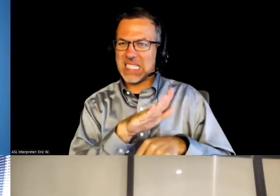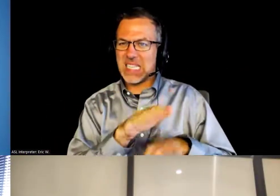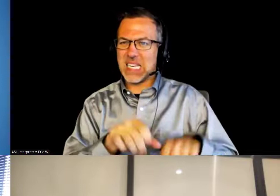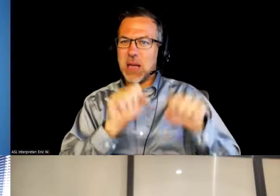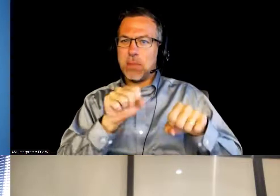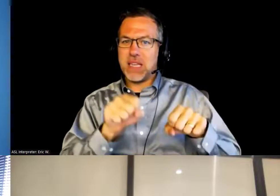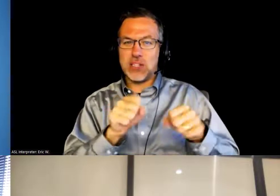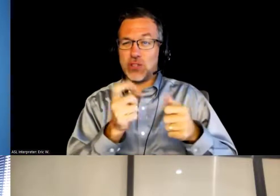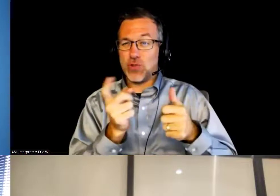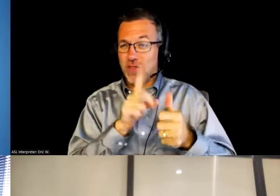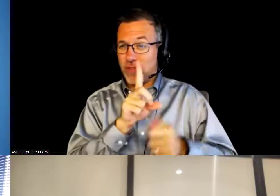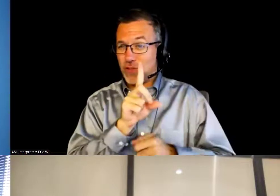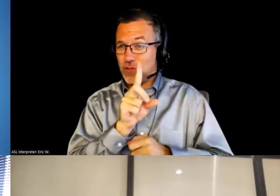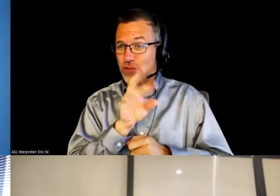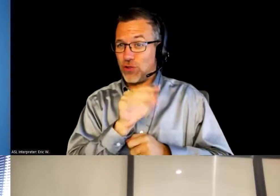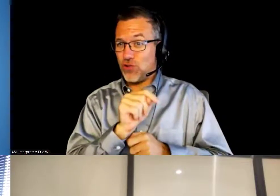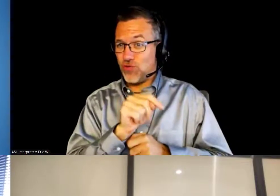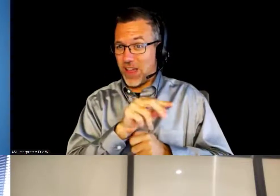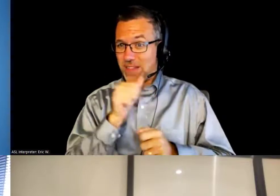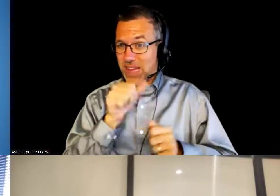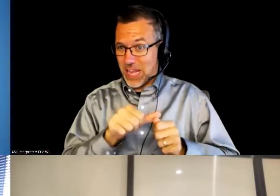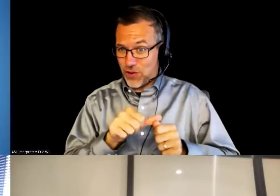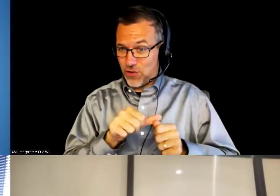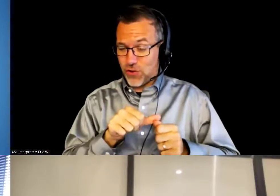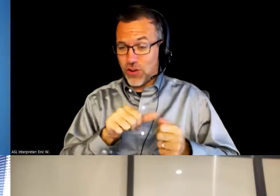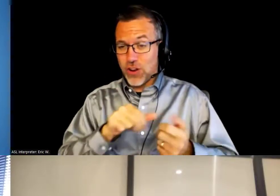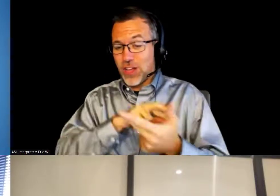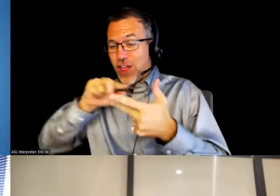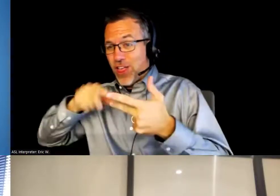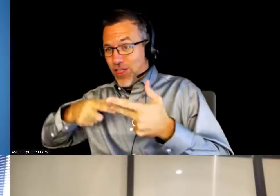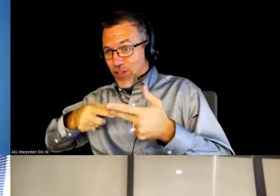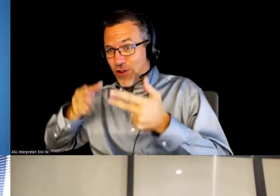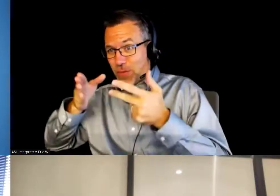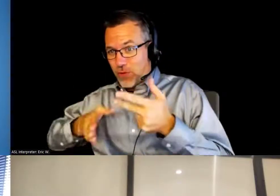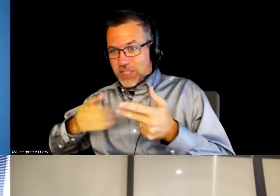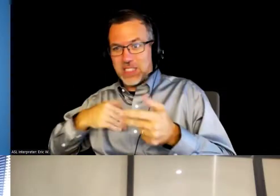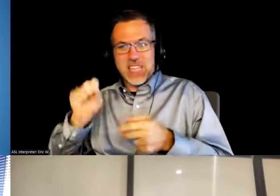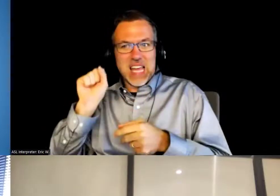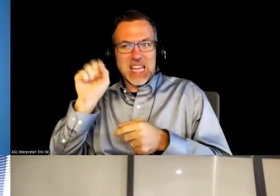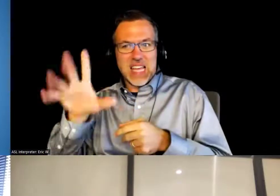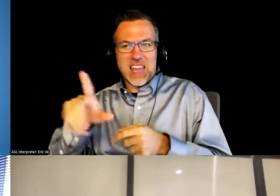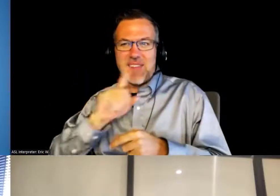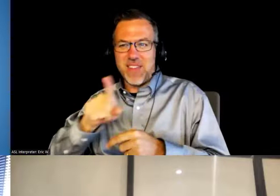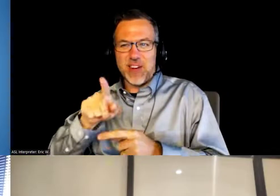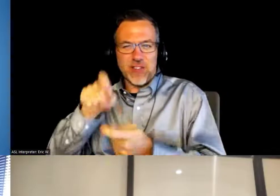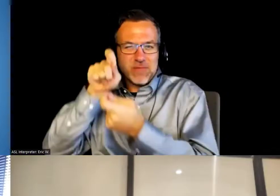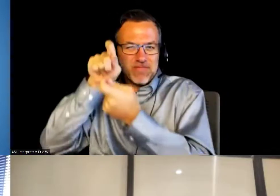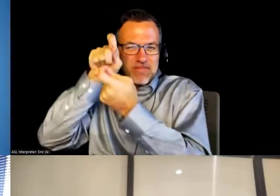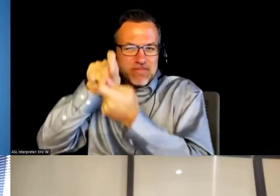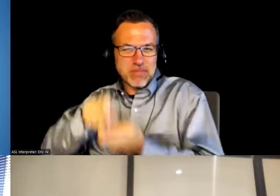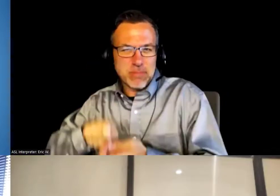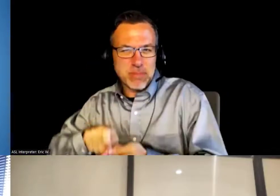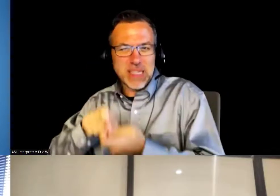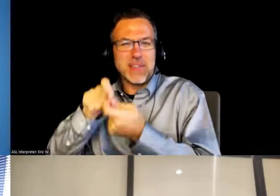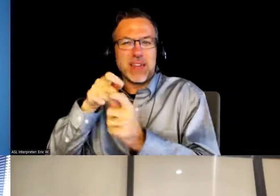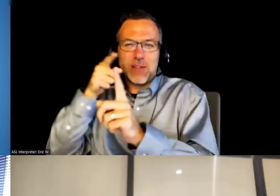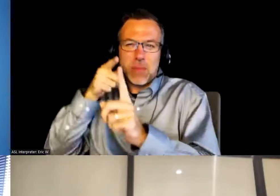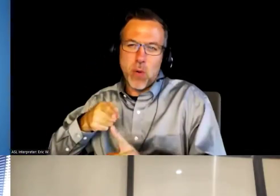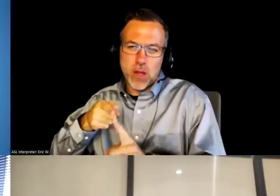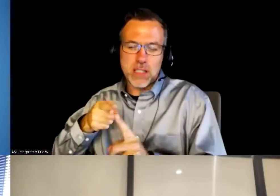and then for the third, I provided a very detailed template, is what they asked for, or overview, of what they wanted me to .. .